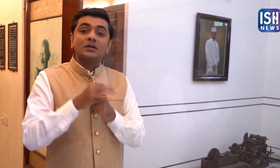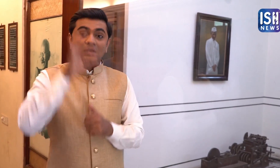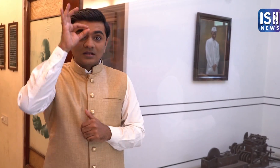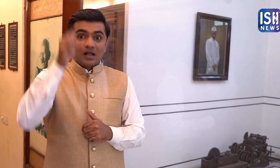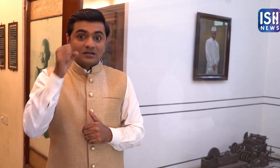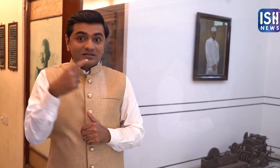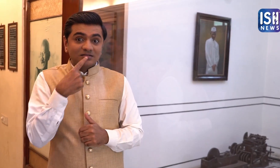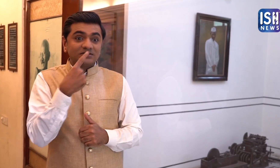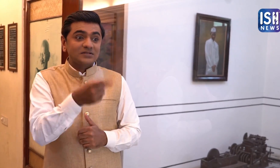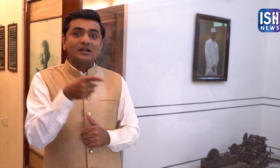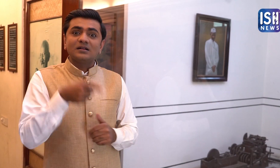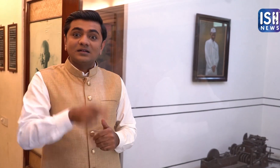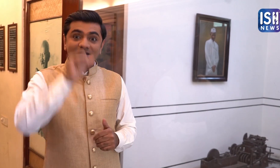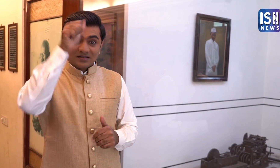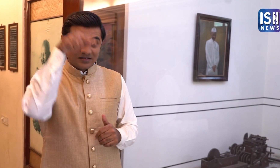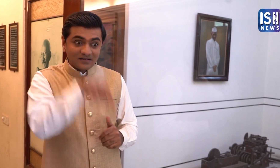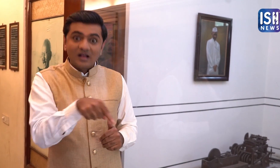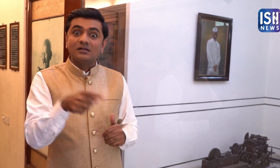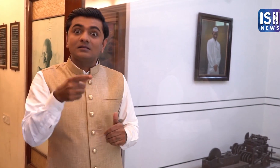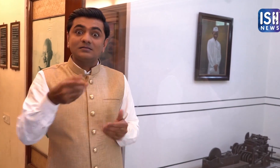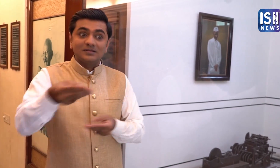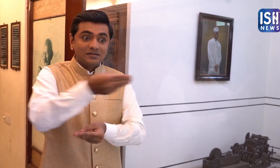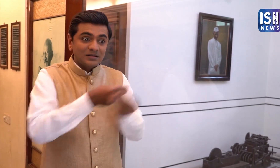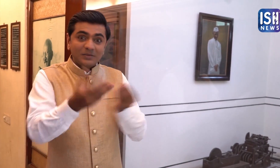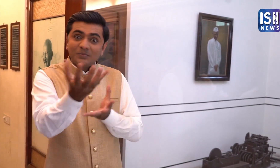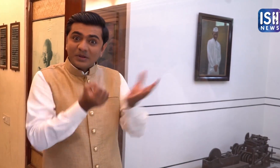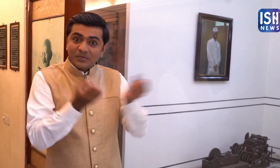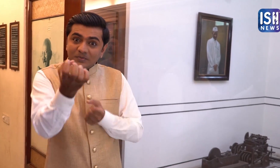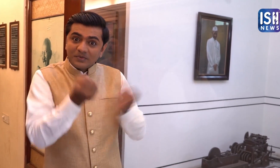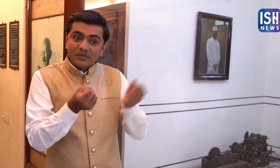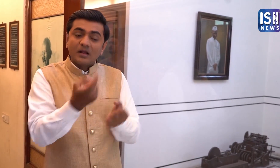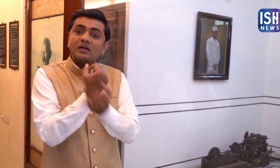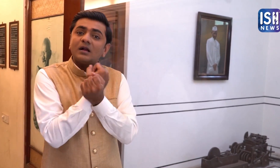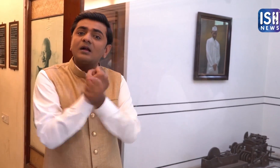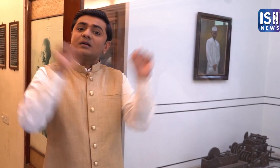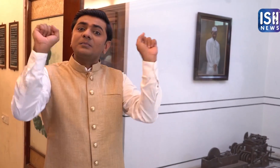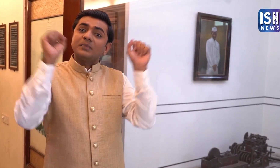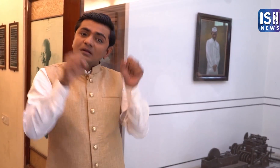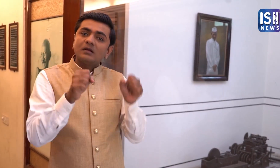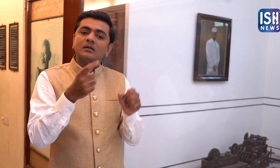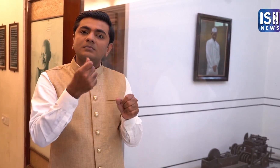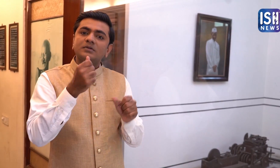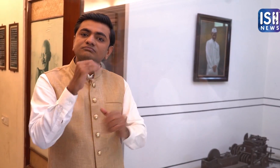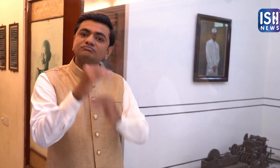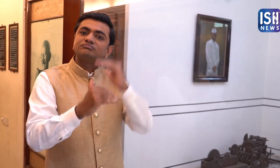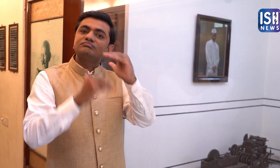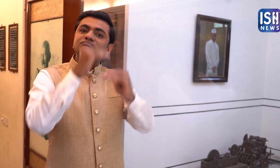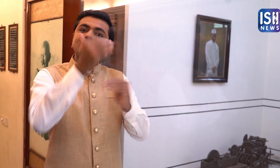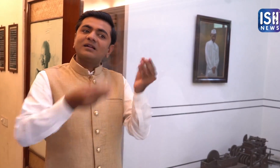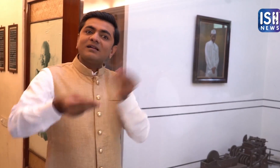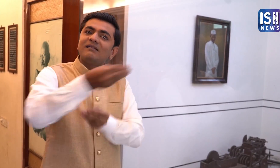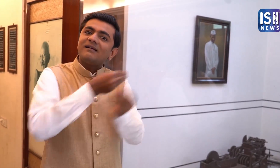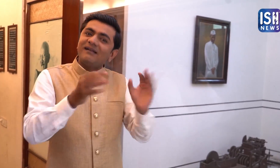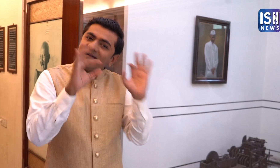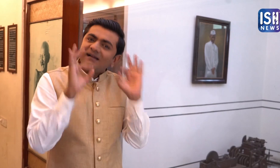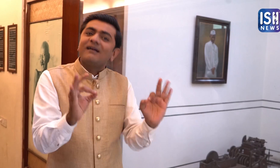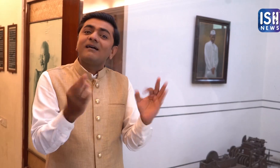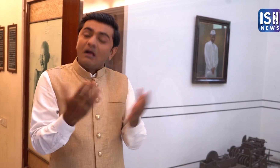Gandhiji said that this will make them economically independent and India will develop.